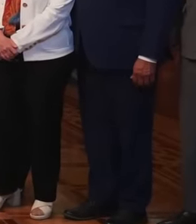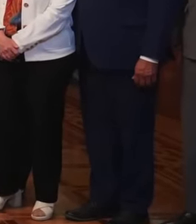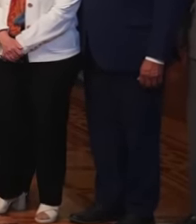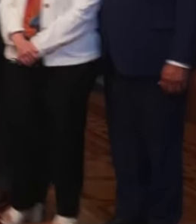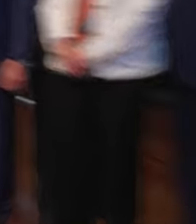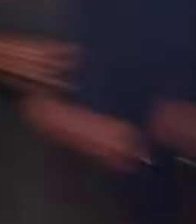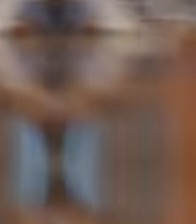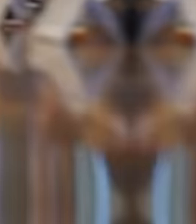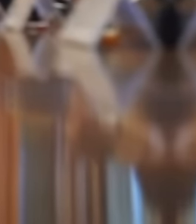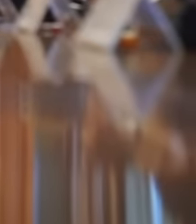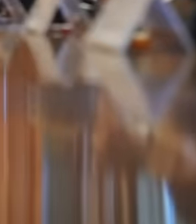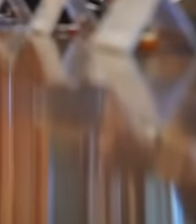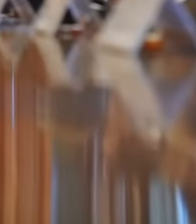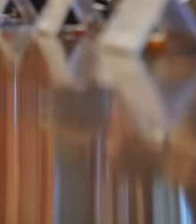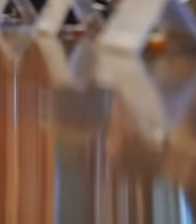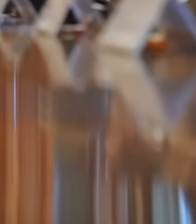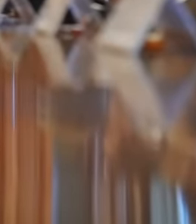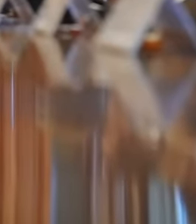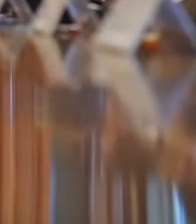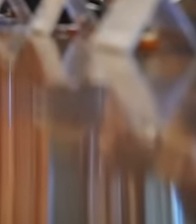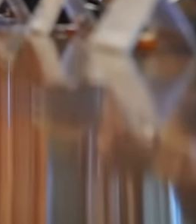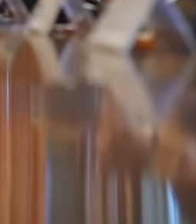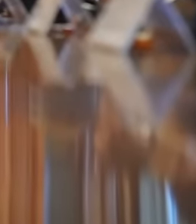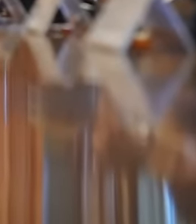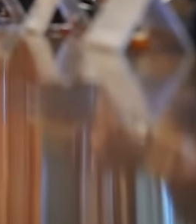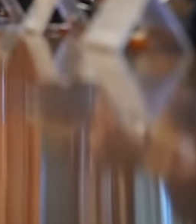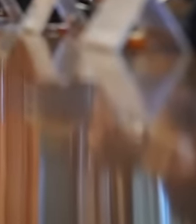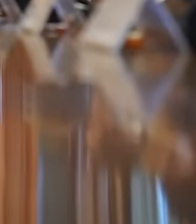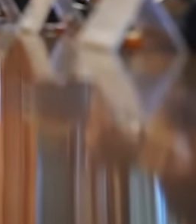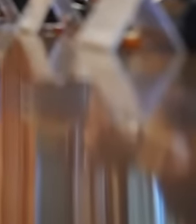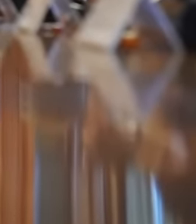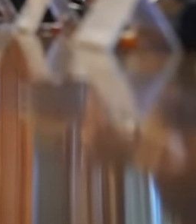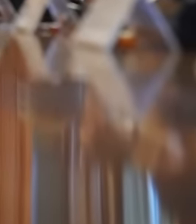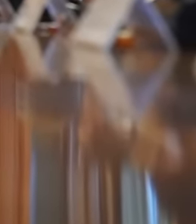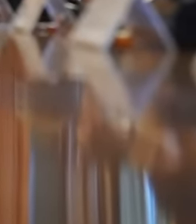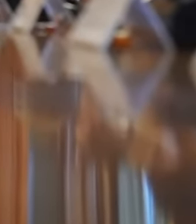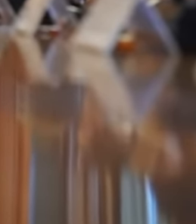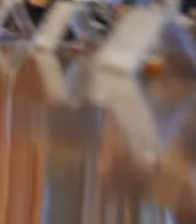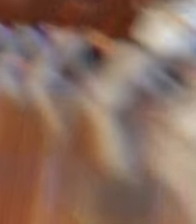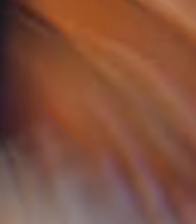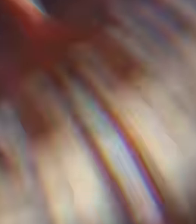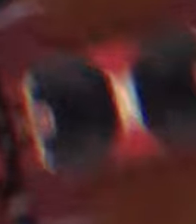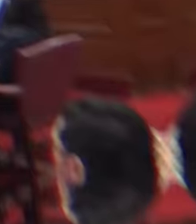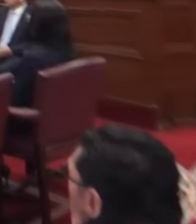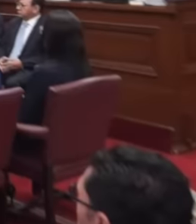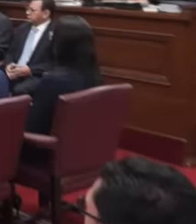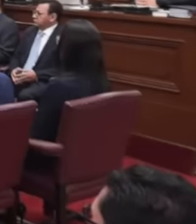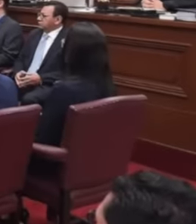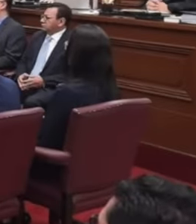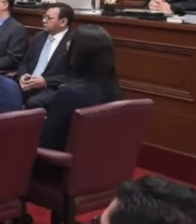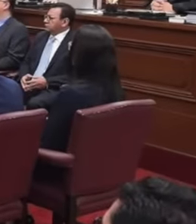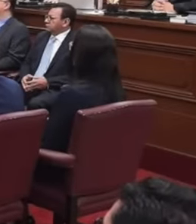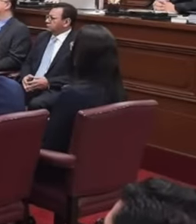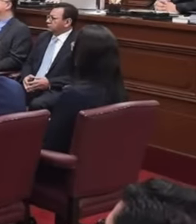López Obrador about what was happening with the judiciary of the federation since